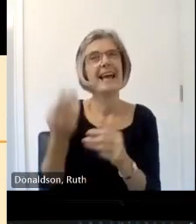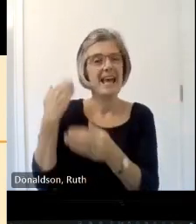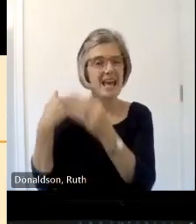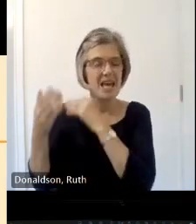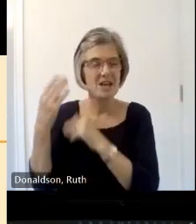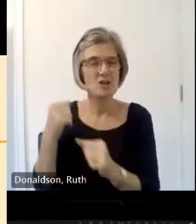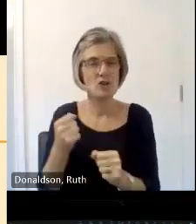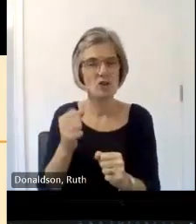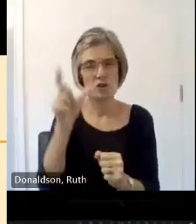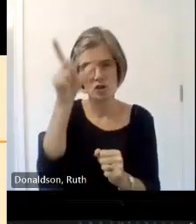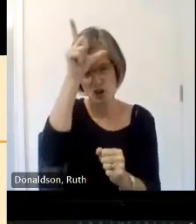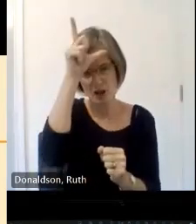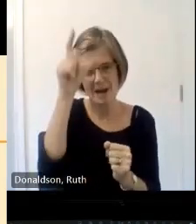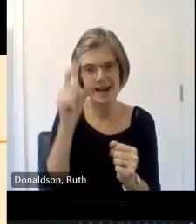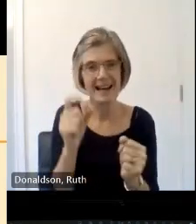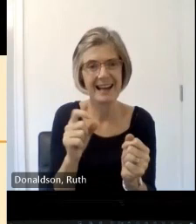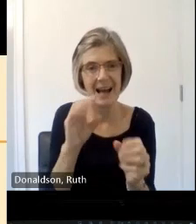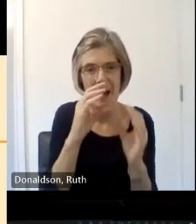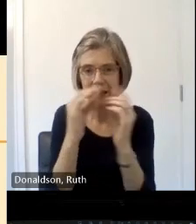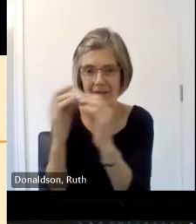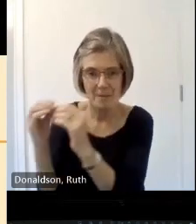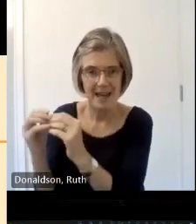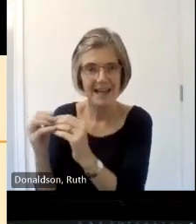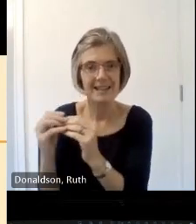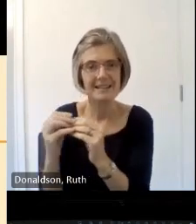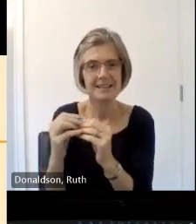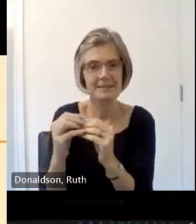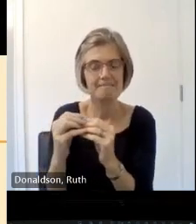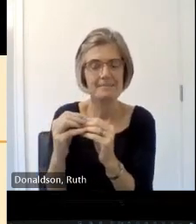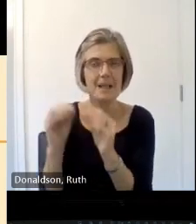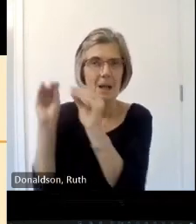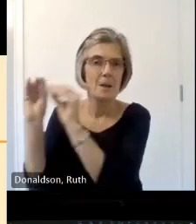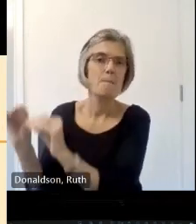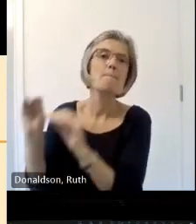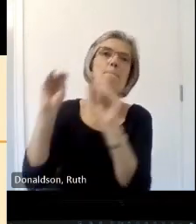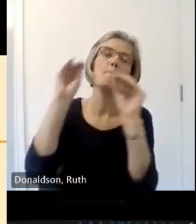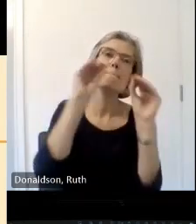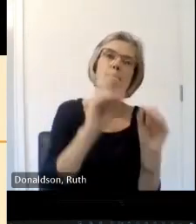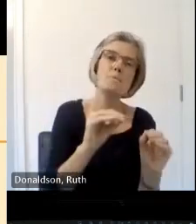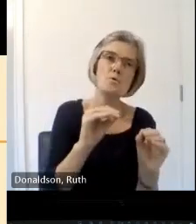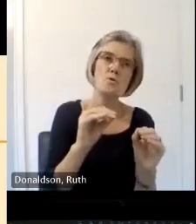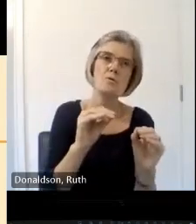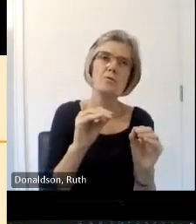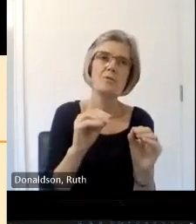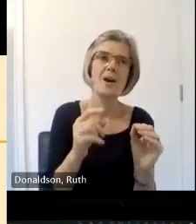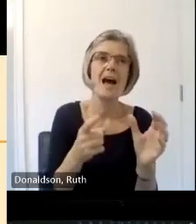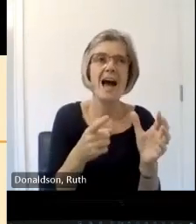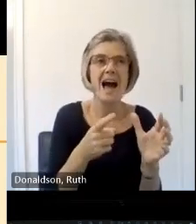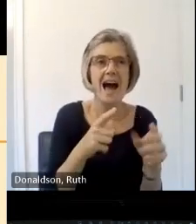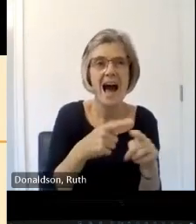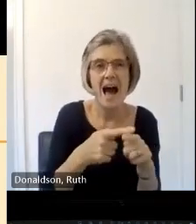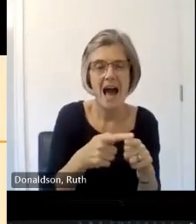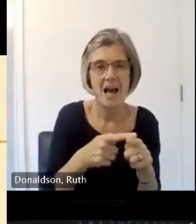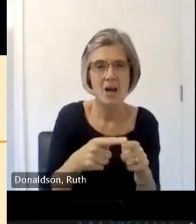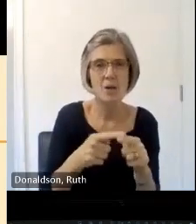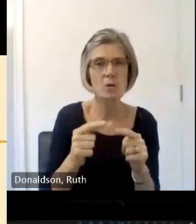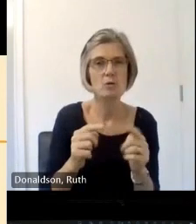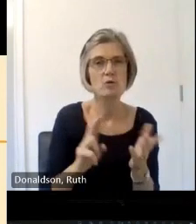across the channel into Anglo Norman England and then North into Scotland when David became king